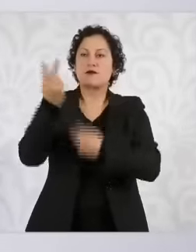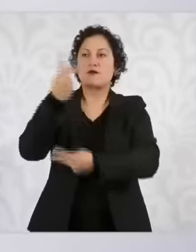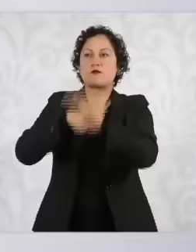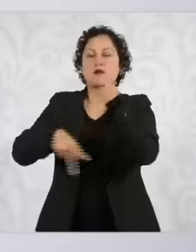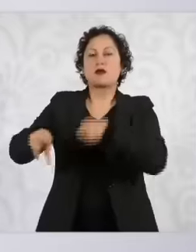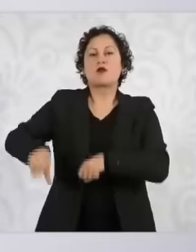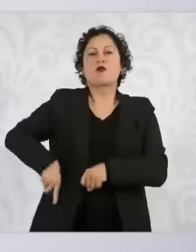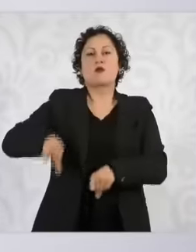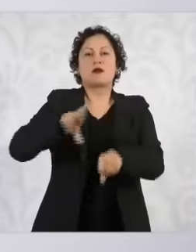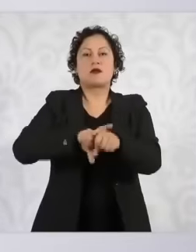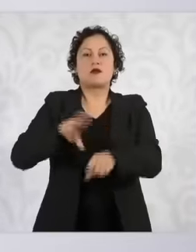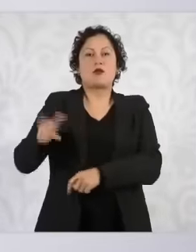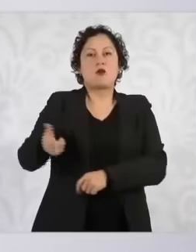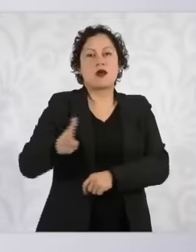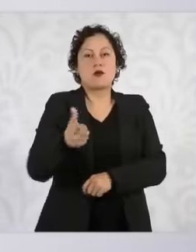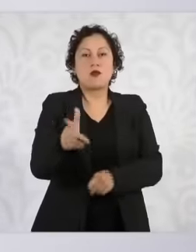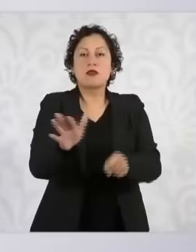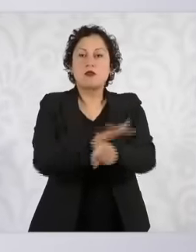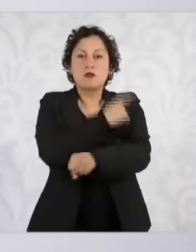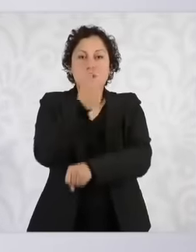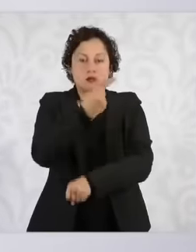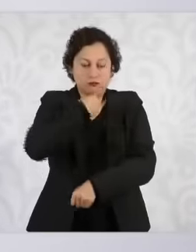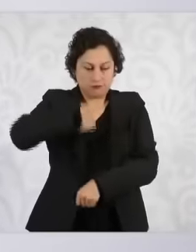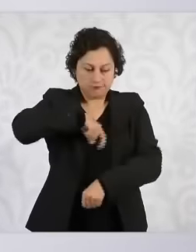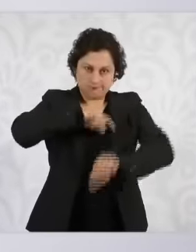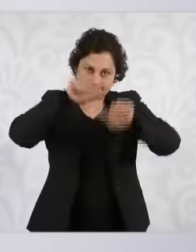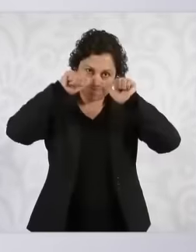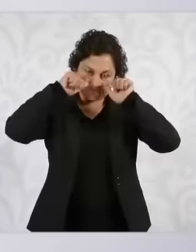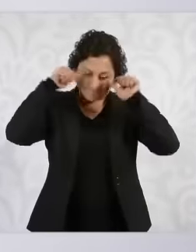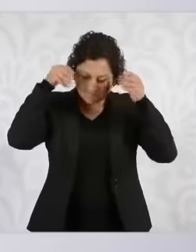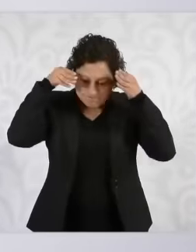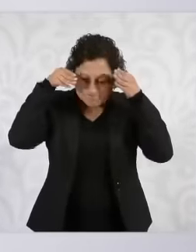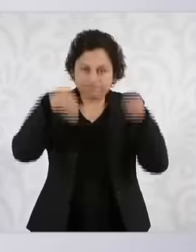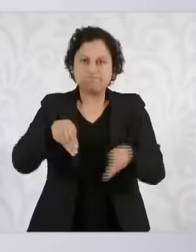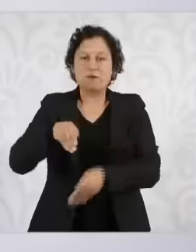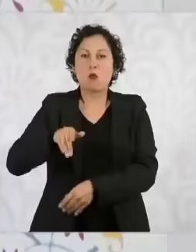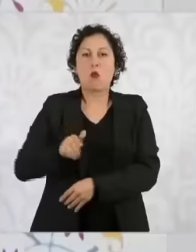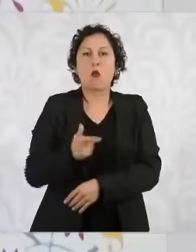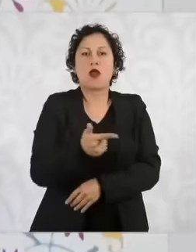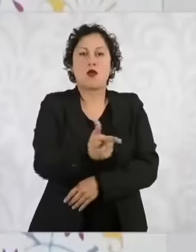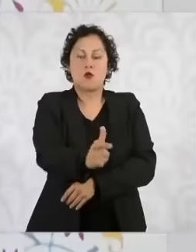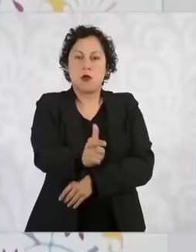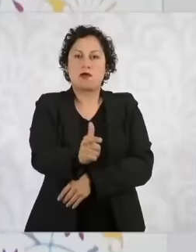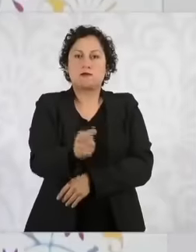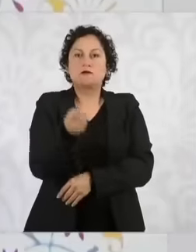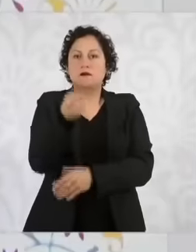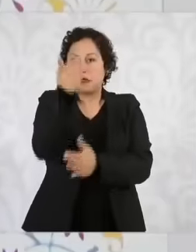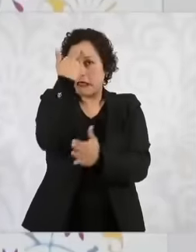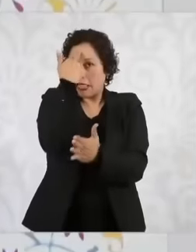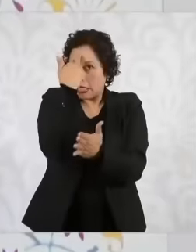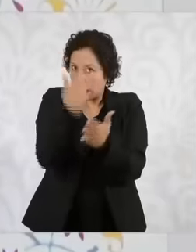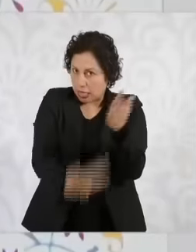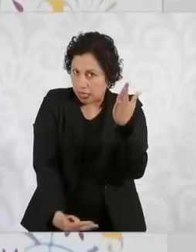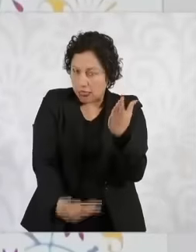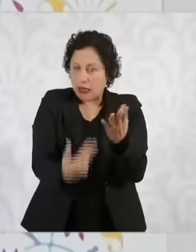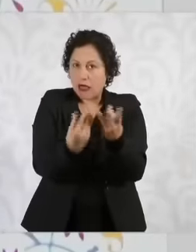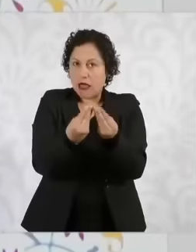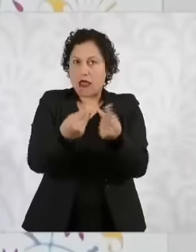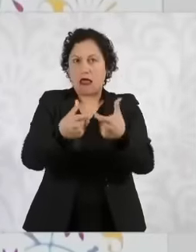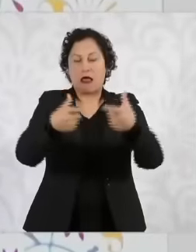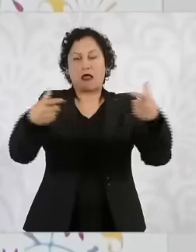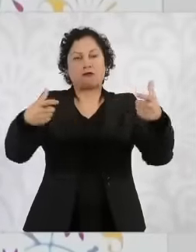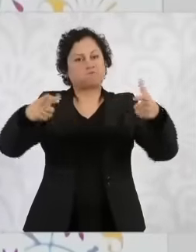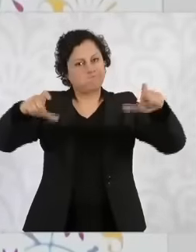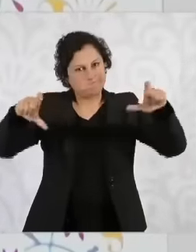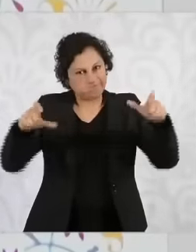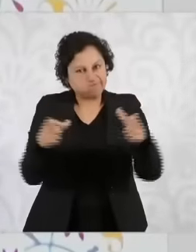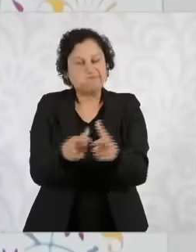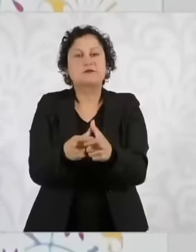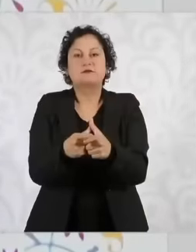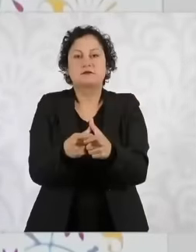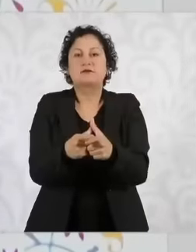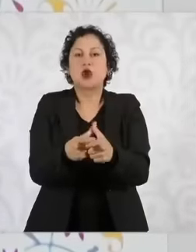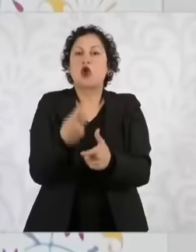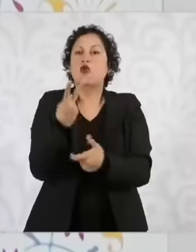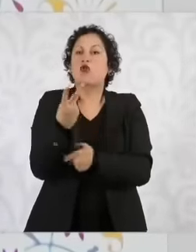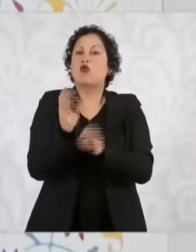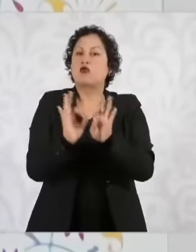Guanajuato. We are going to lower the crime rates in Guanajuato and in both ways and she agrees. I agree,